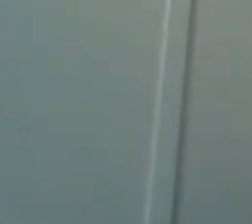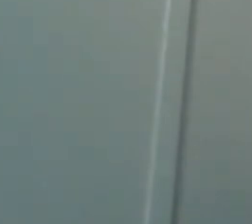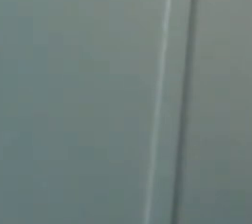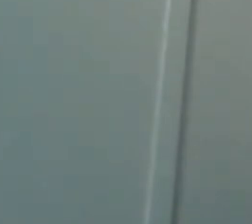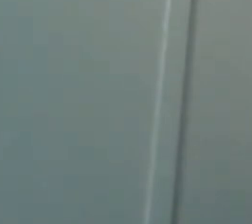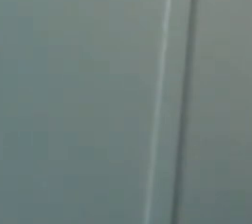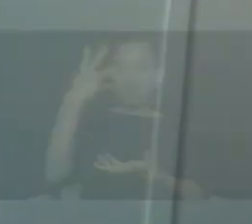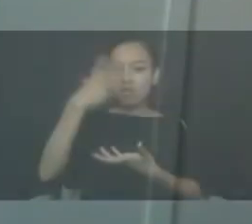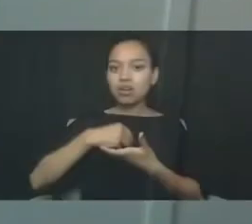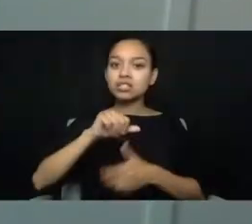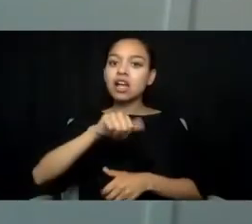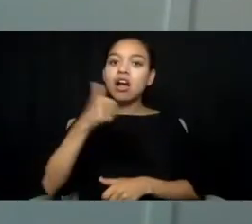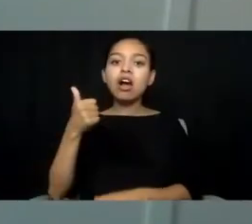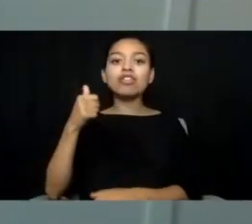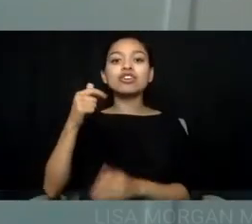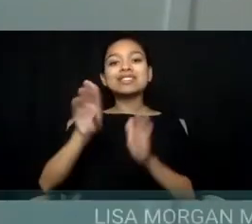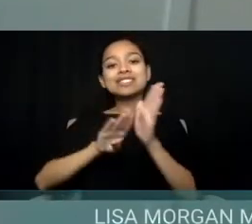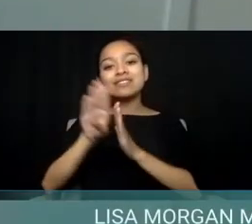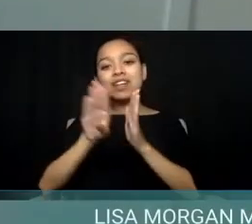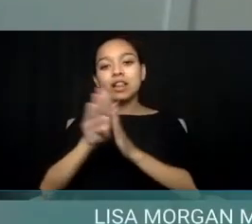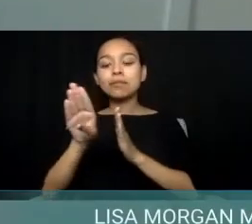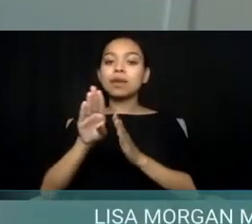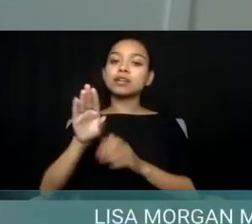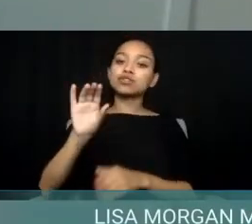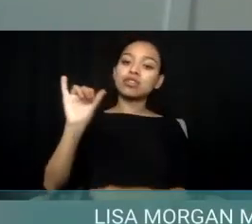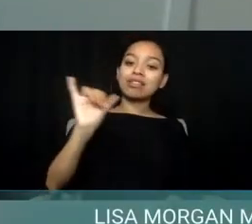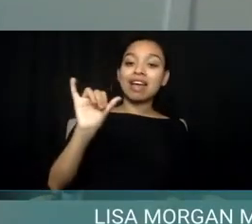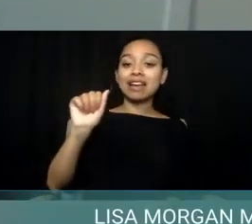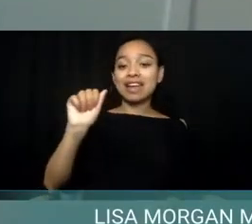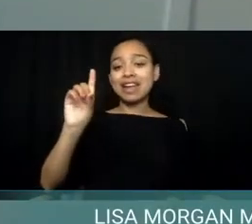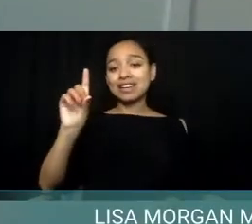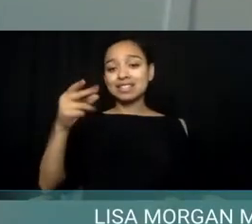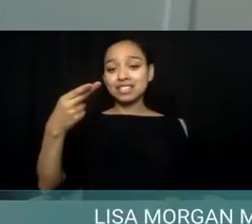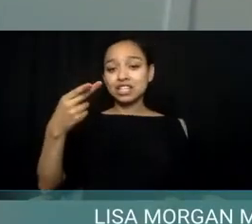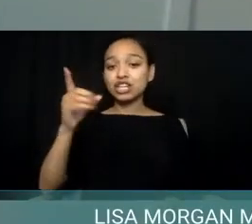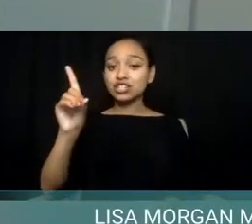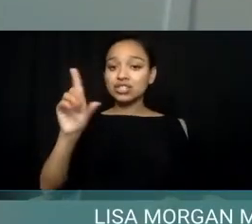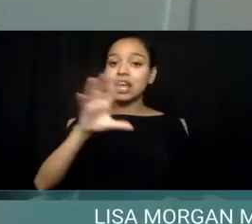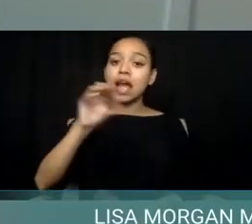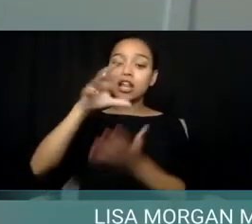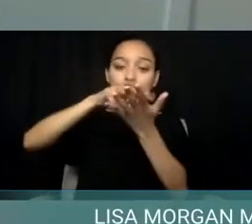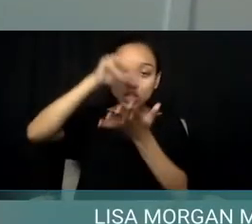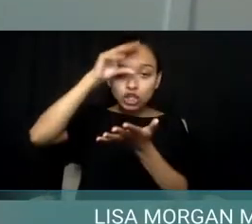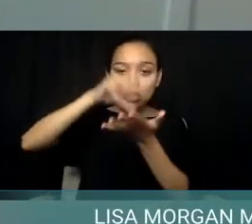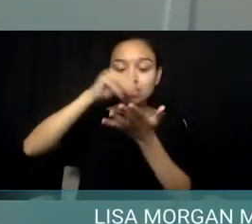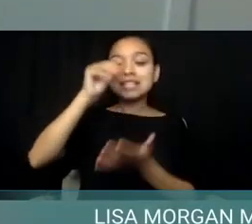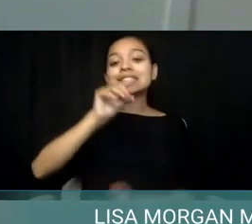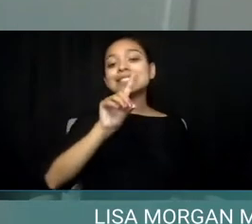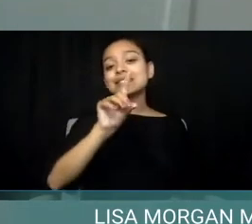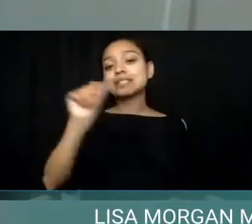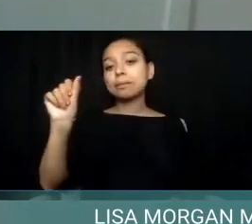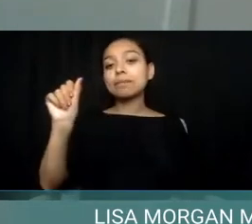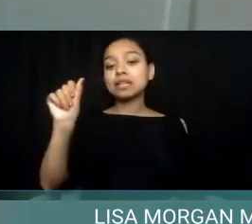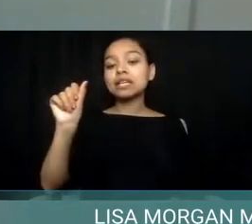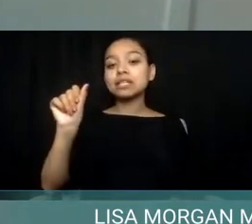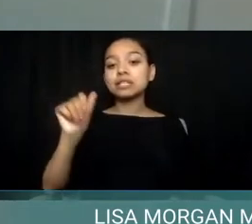such as ADHD and learning disabilities. The term "neurodiversity" was originally coined